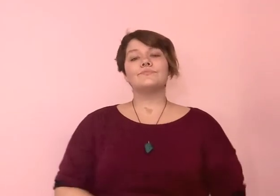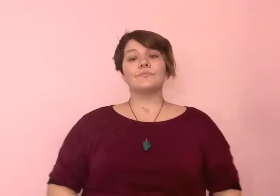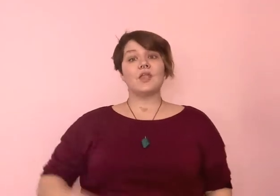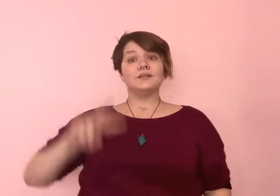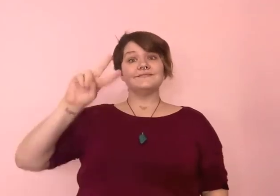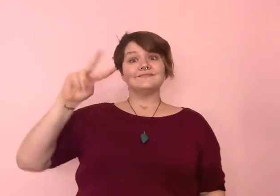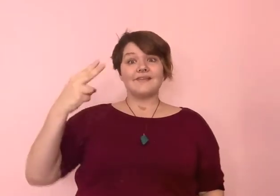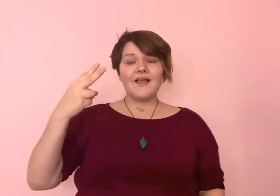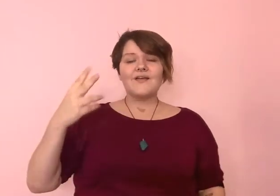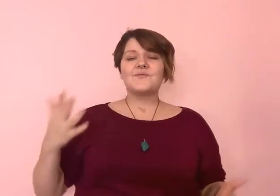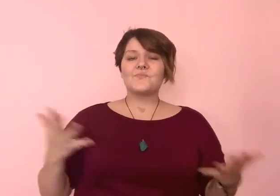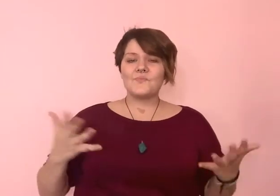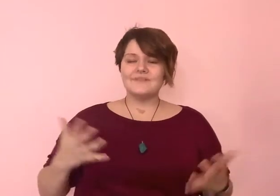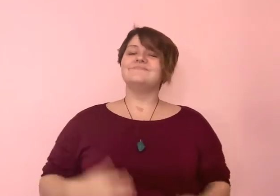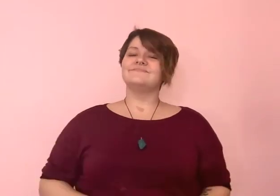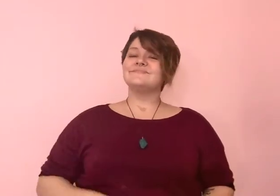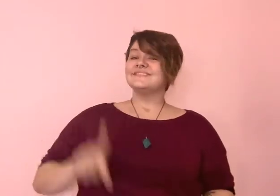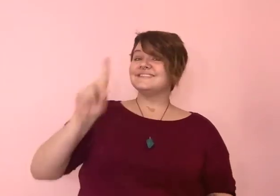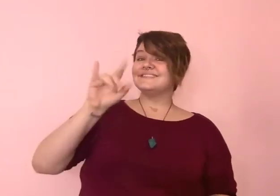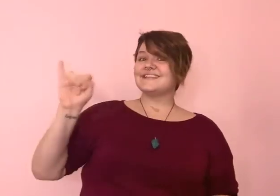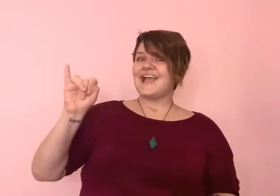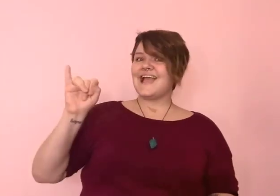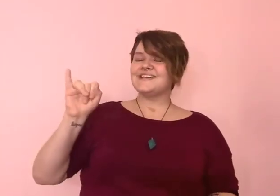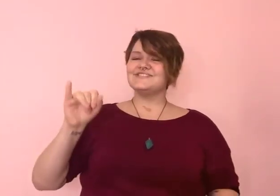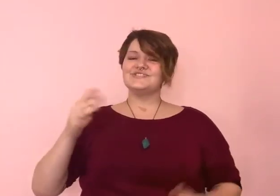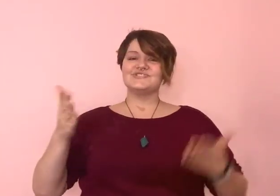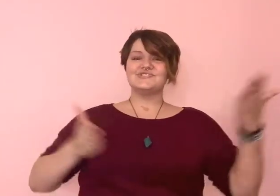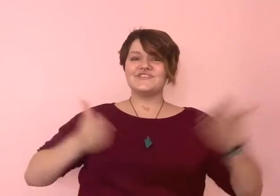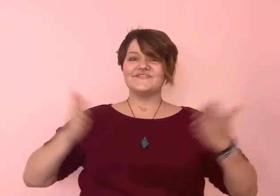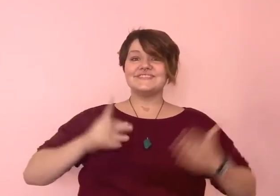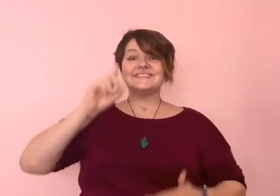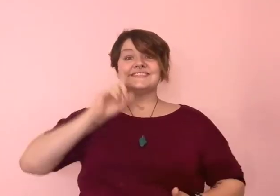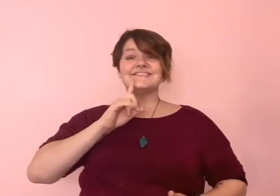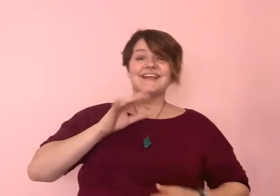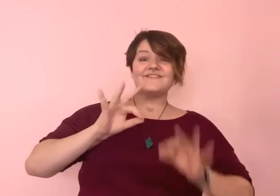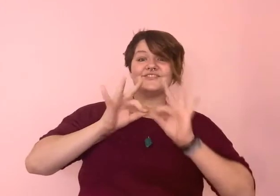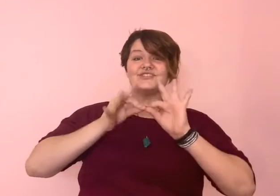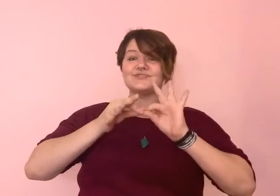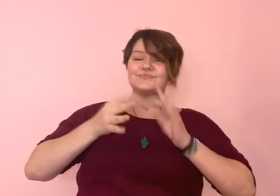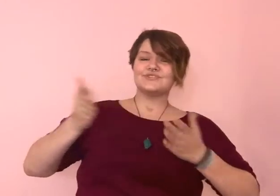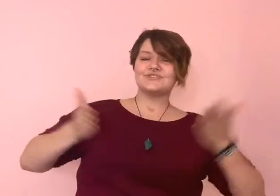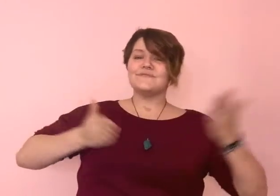We also provide Deaf sign language interpretation services